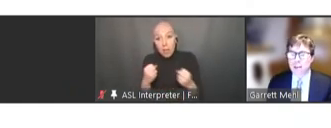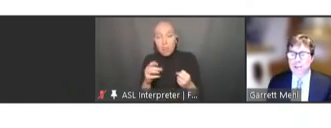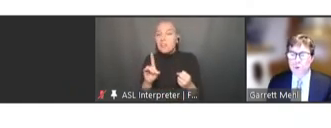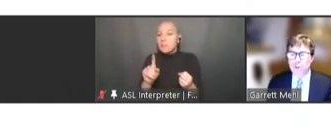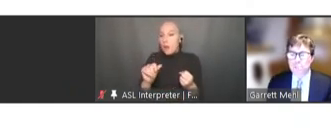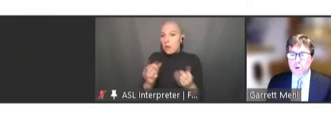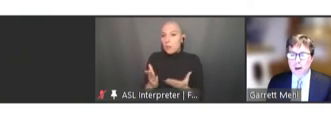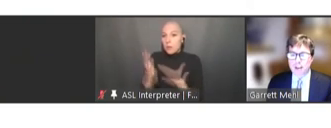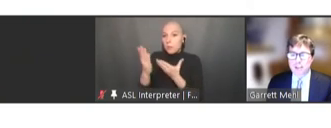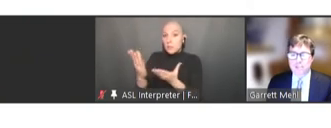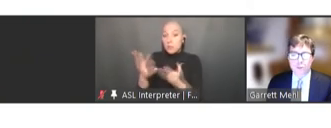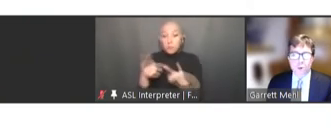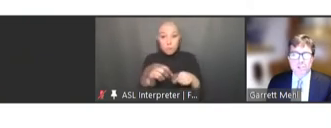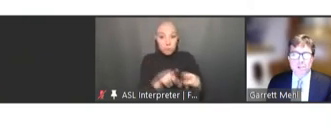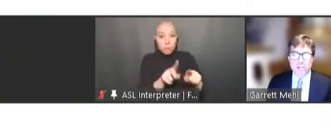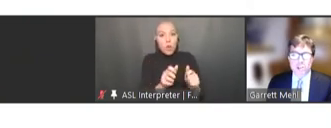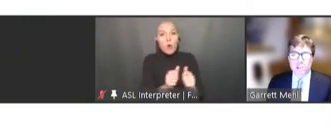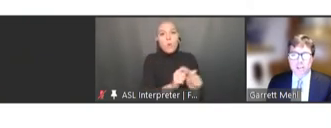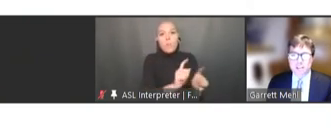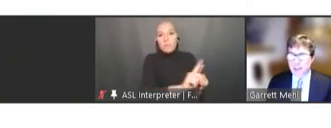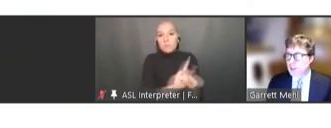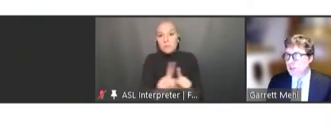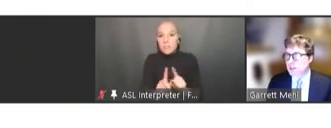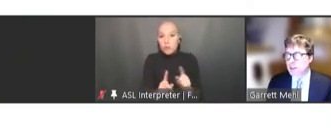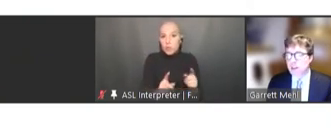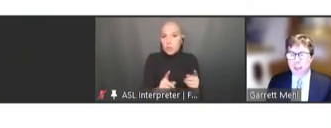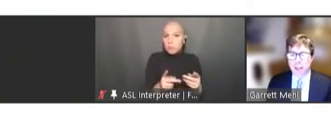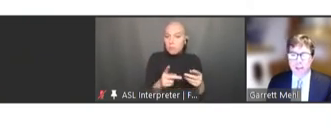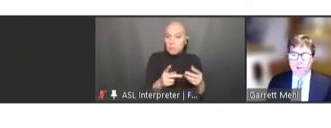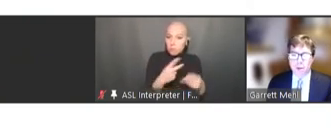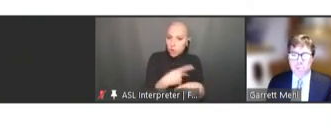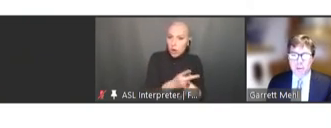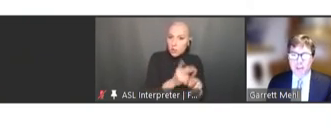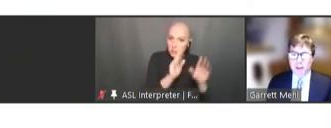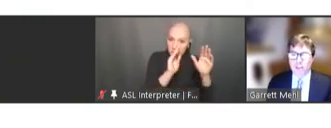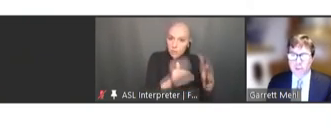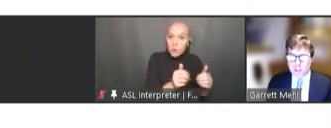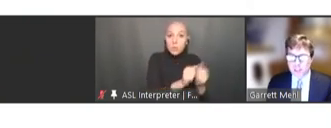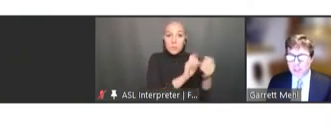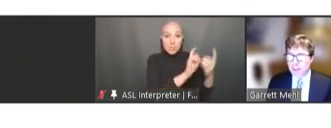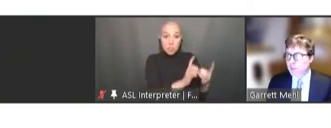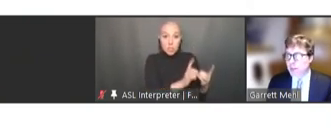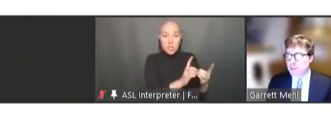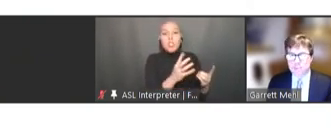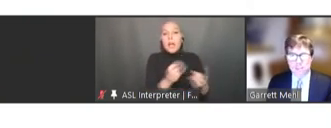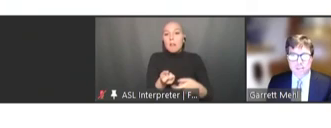derivative products focused on digitalization and interoperability of routine information systems.